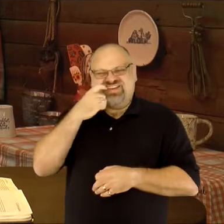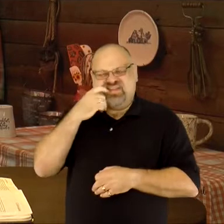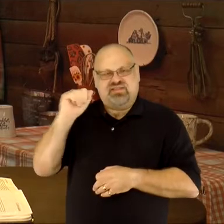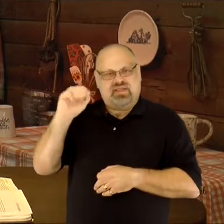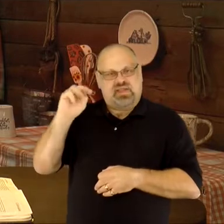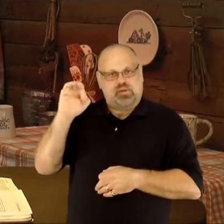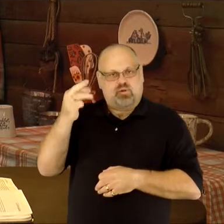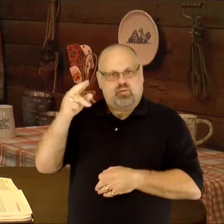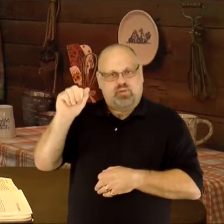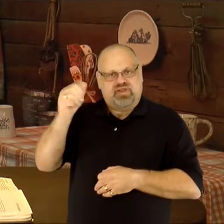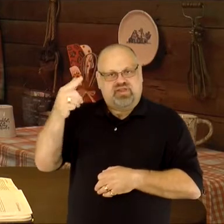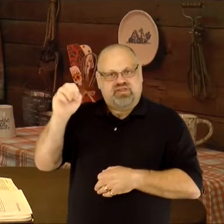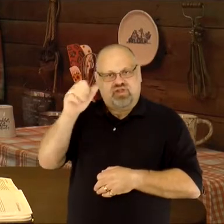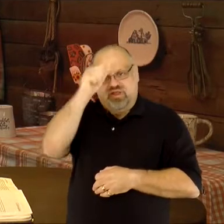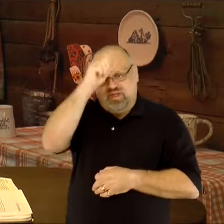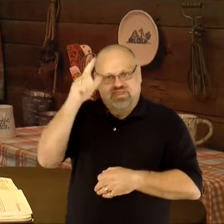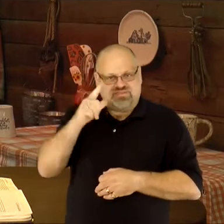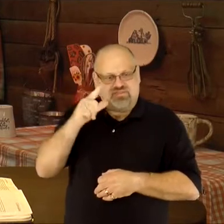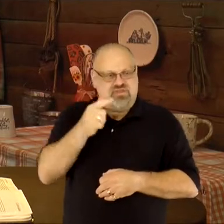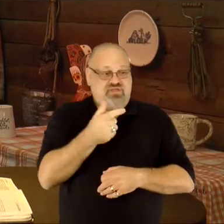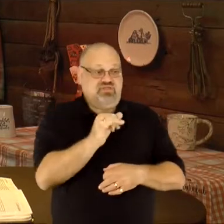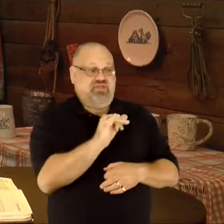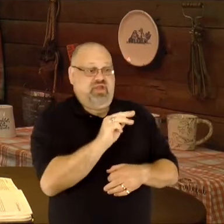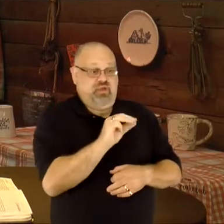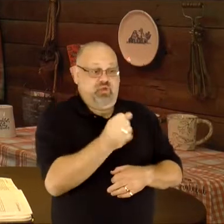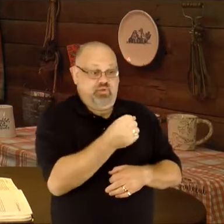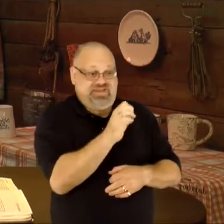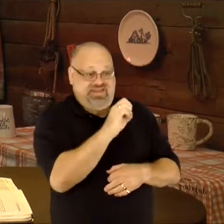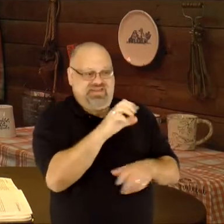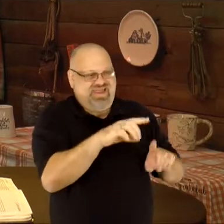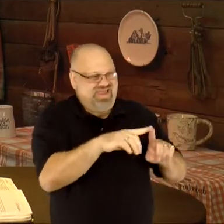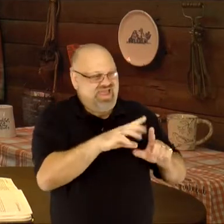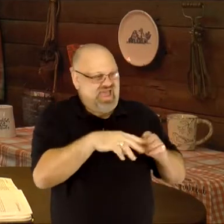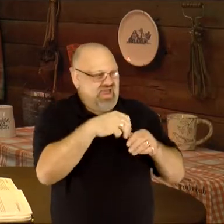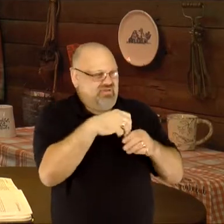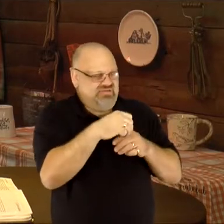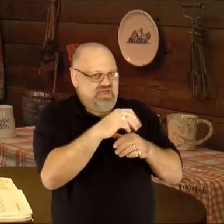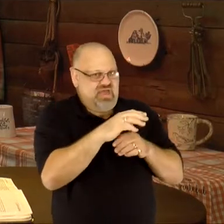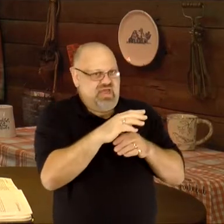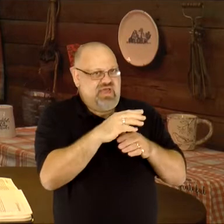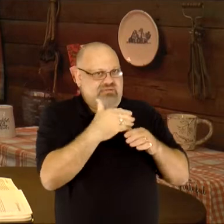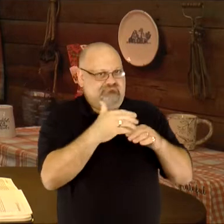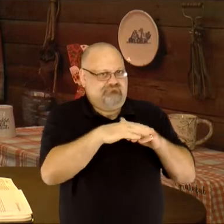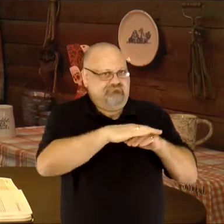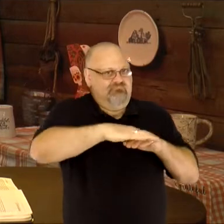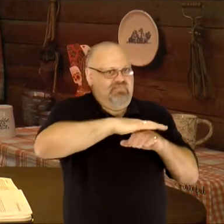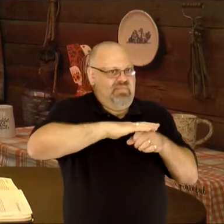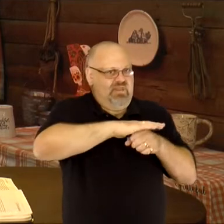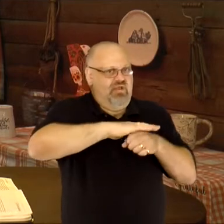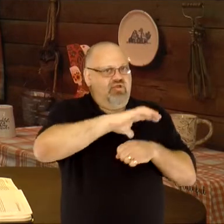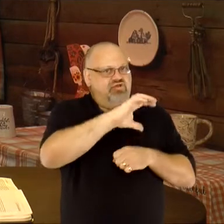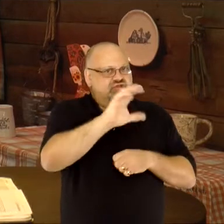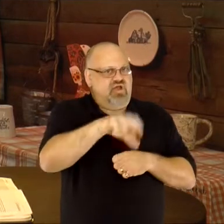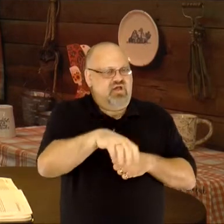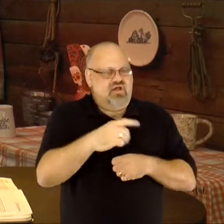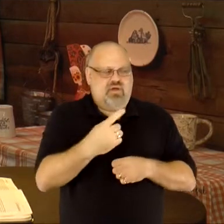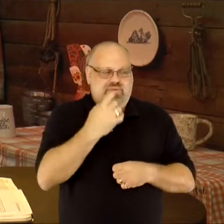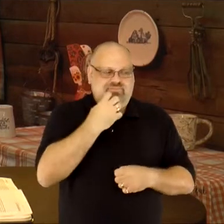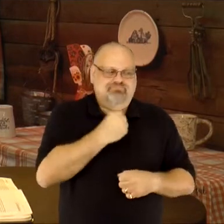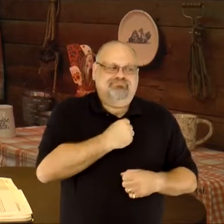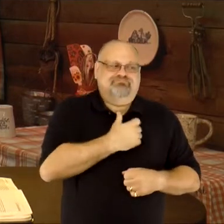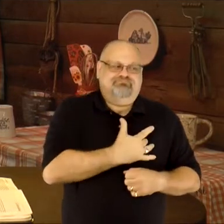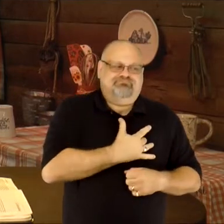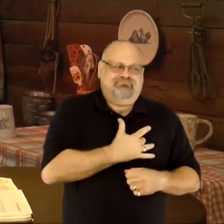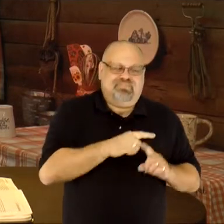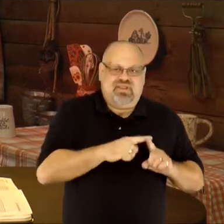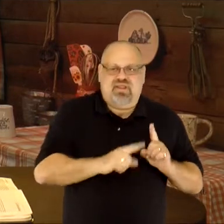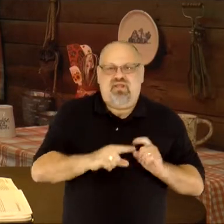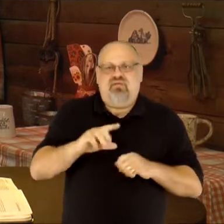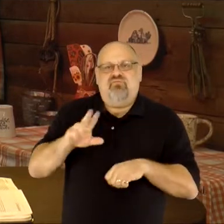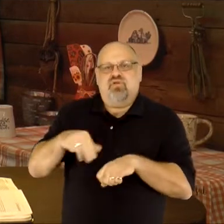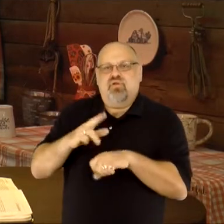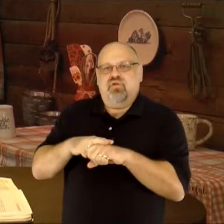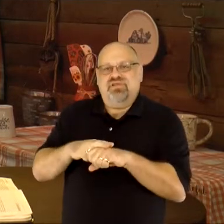on the outside edge of Chicago, will always hold a special place in my heart, and of course a sixty-mile